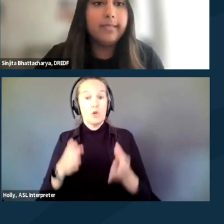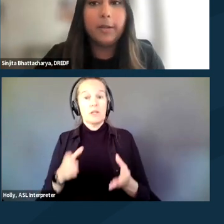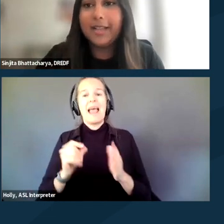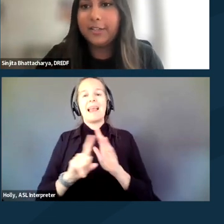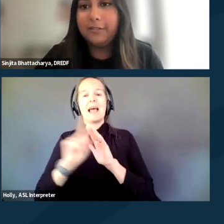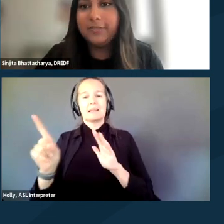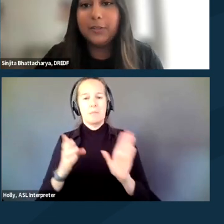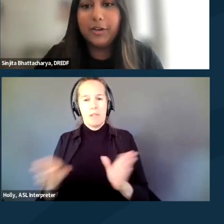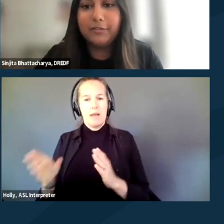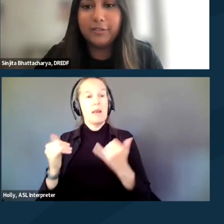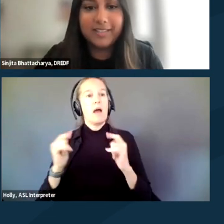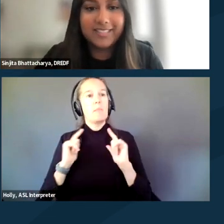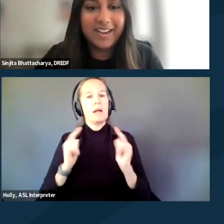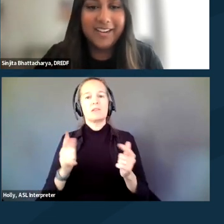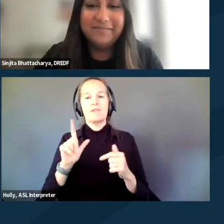And I'll pass it off to Lauren for real this time.